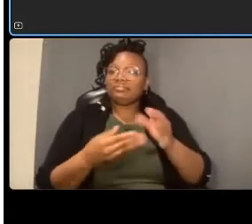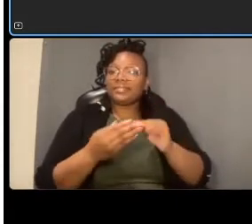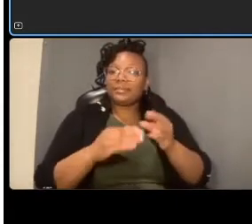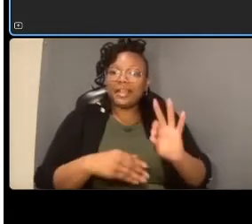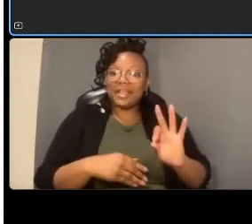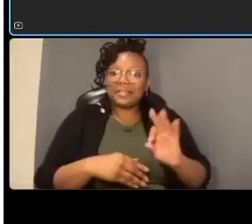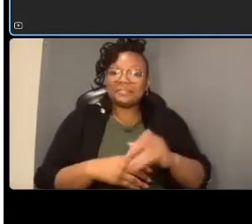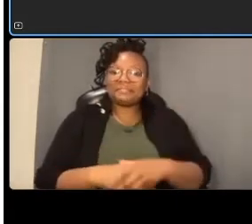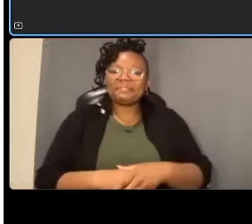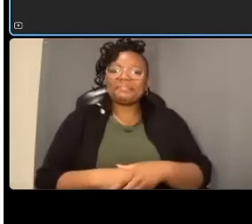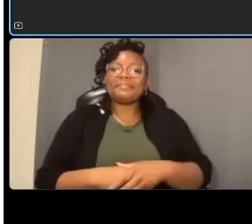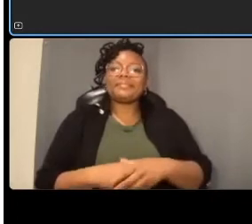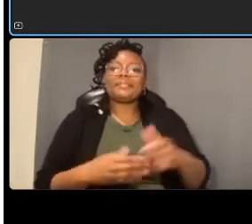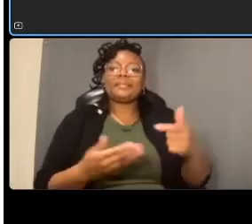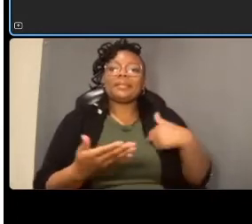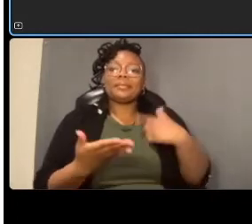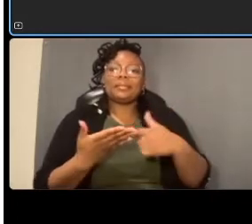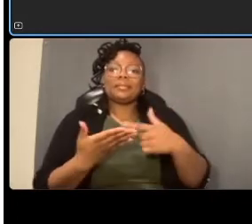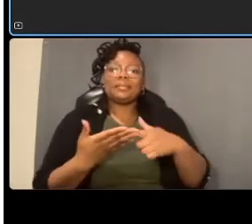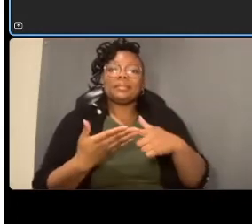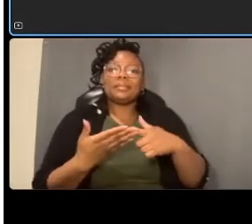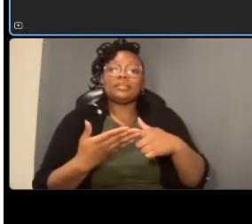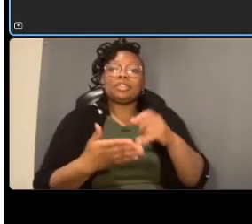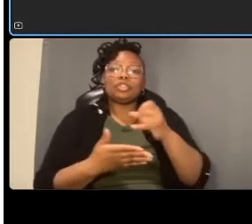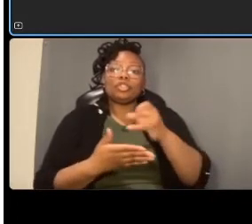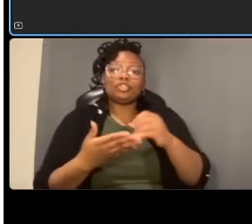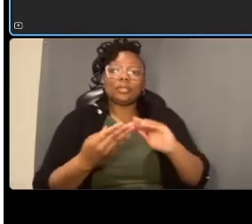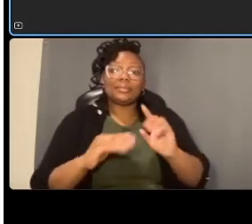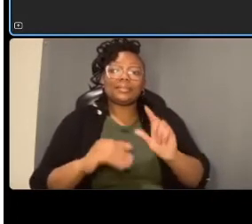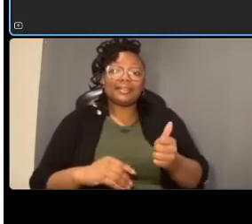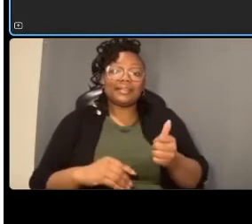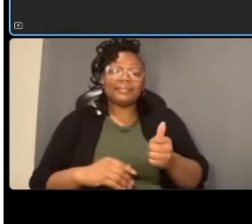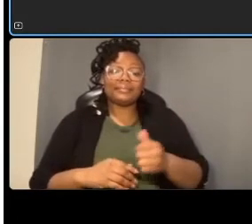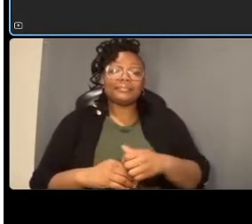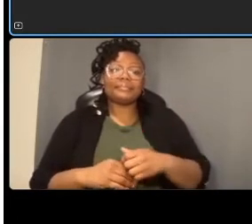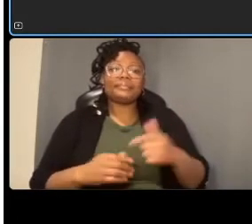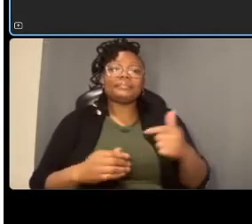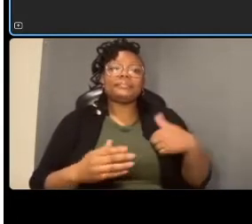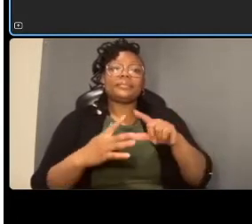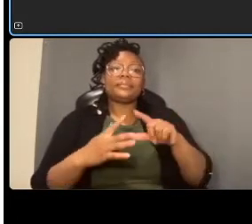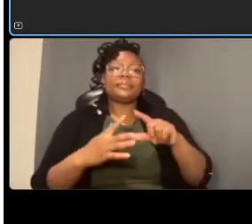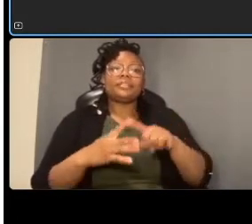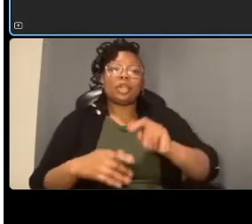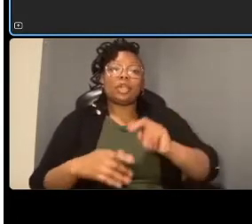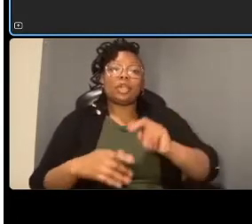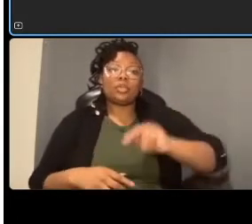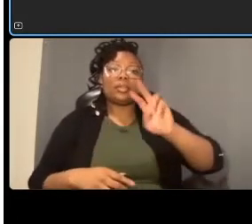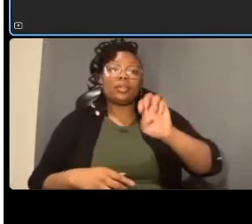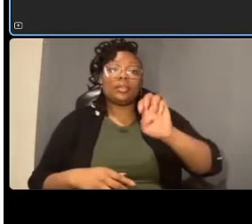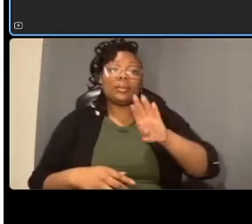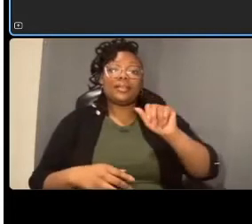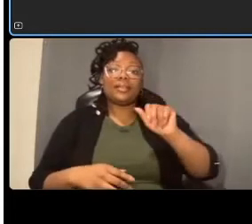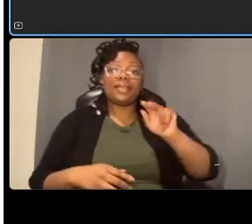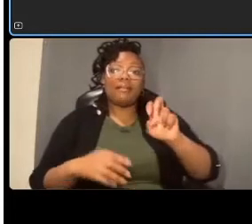which begins north of nebraska avenue and proceeds to jocelyn street all together six intersections